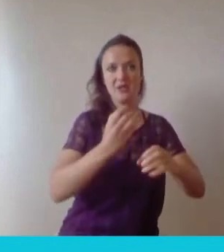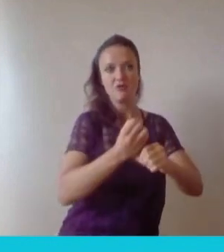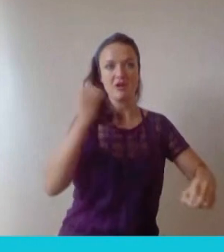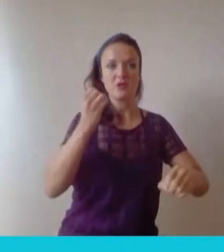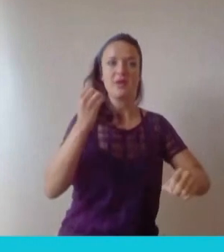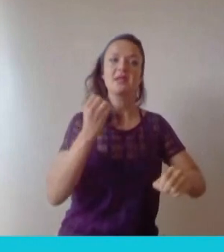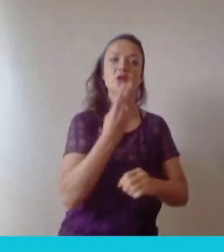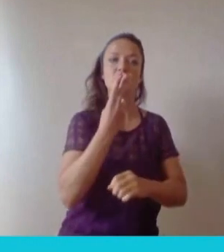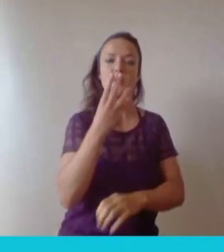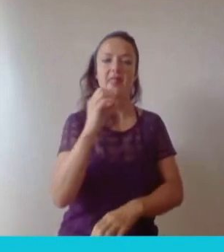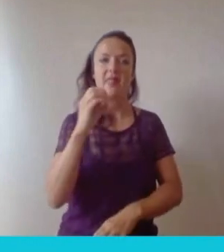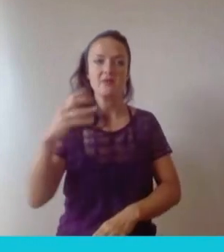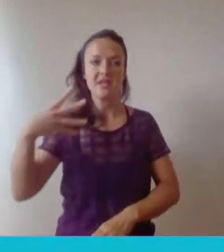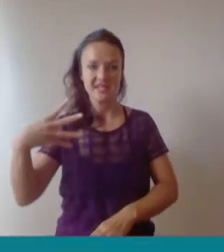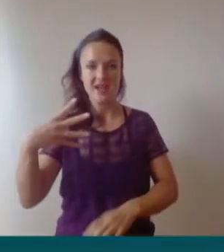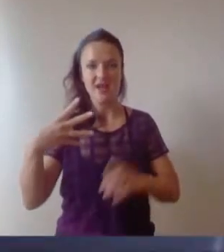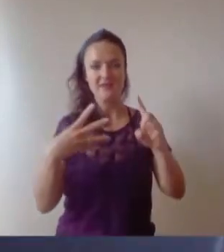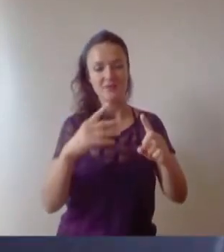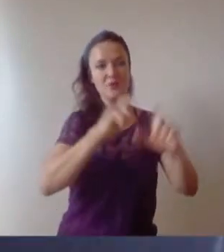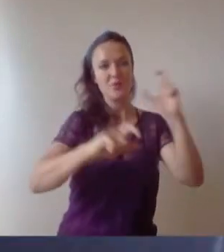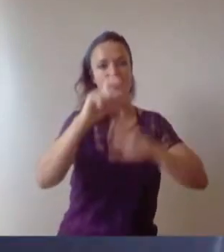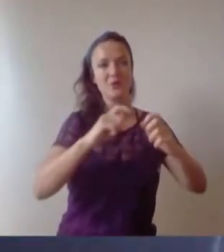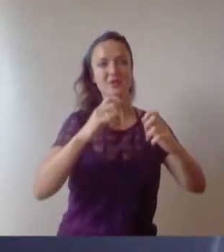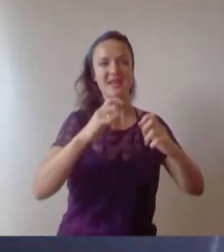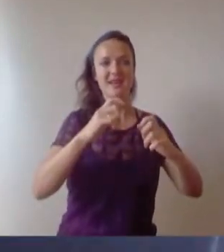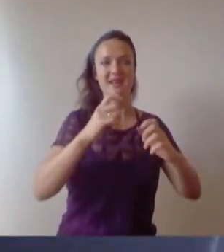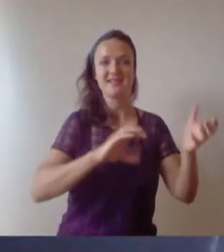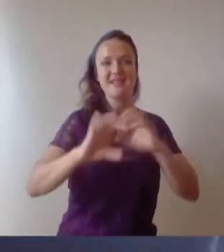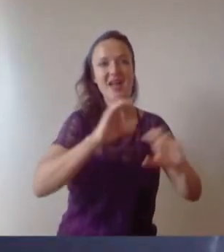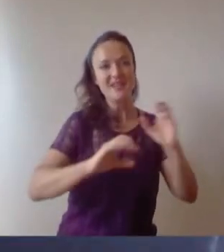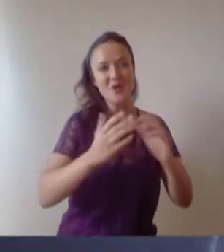welcome to you all. Finally, you're not alone, we are joined